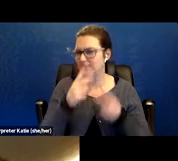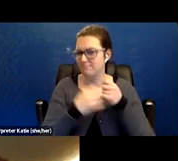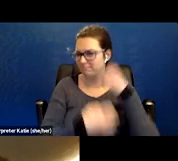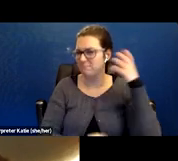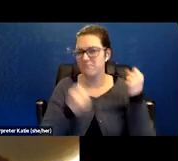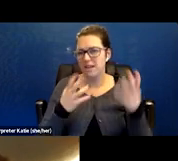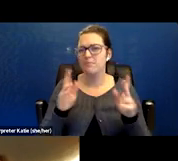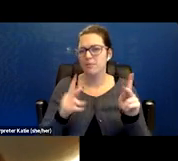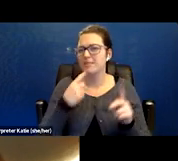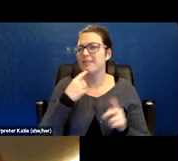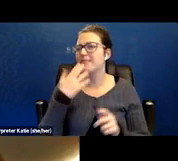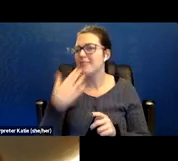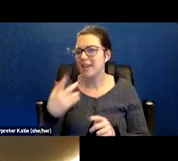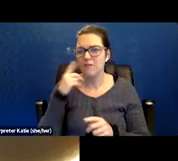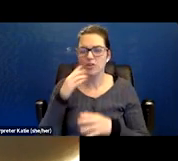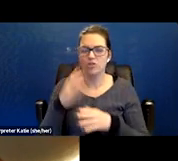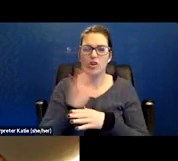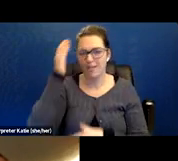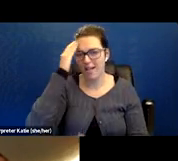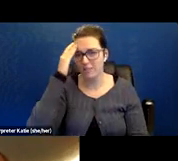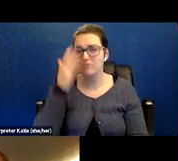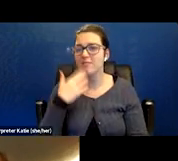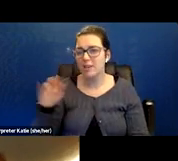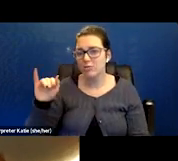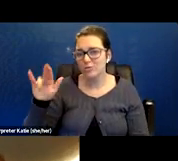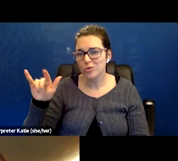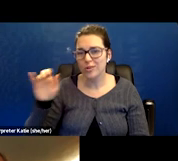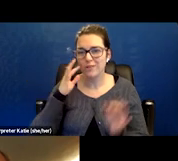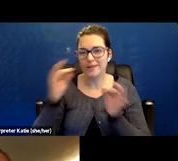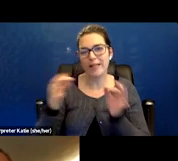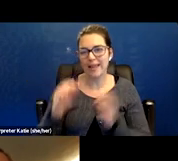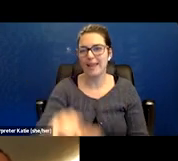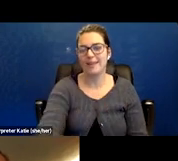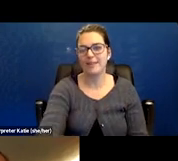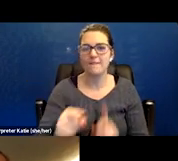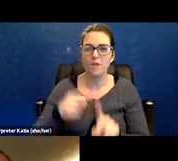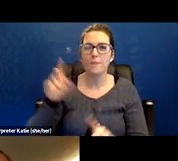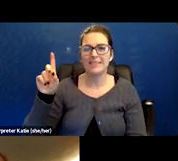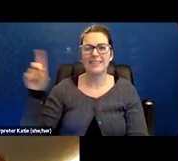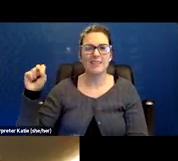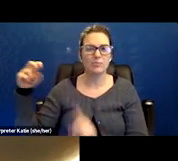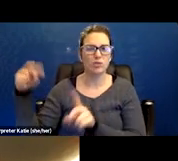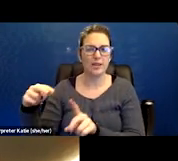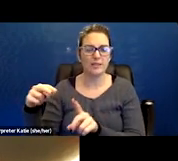and raising awareness and Julie for explaining you know, from a DDS perspective what you know now.